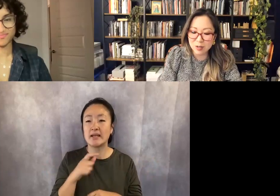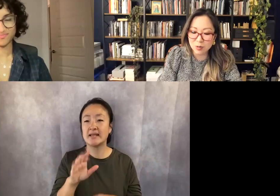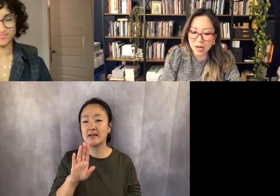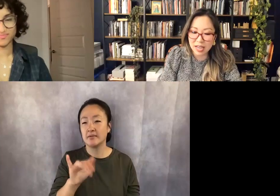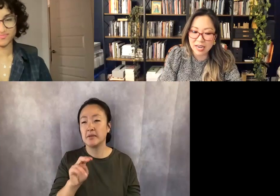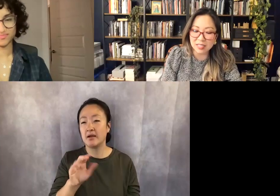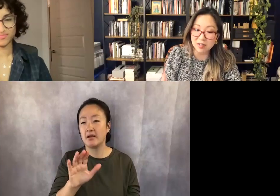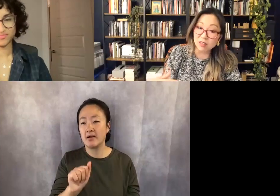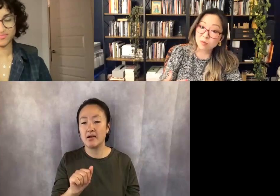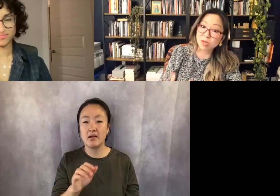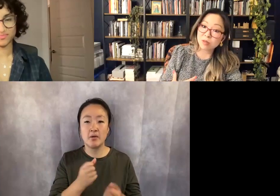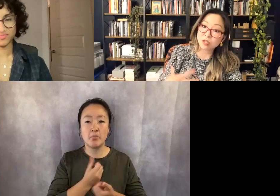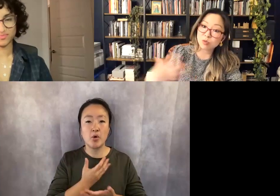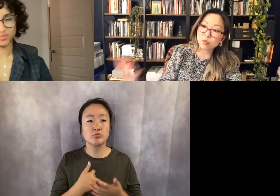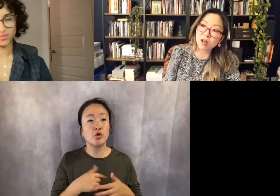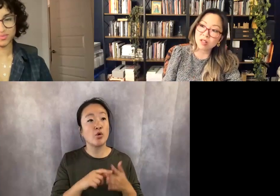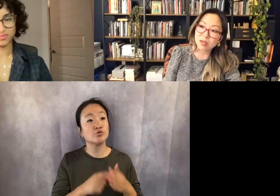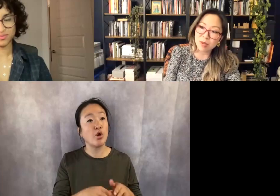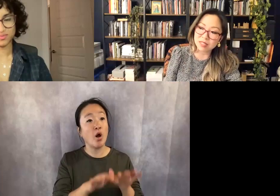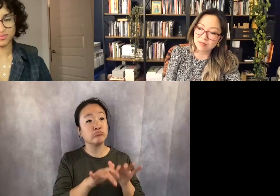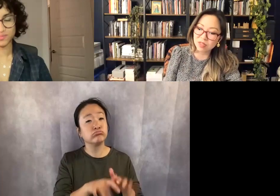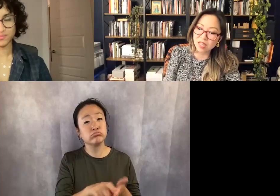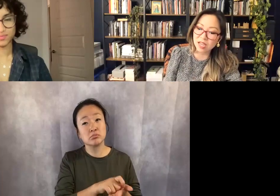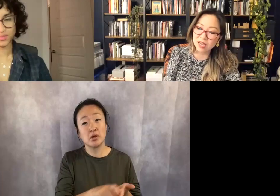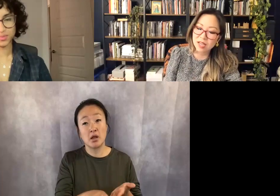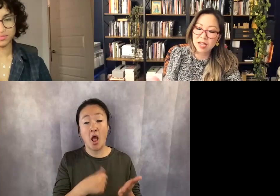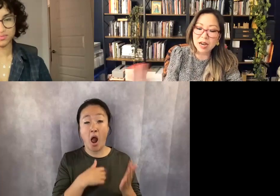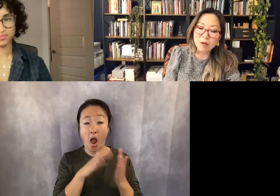to write and it started to become the sprawling massive thing.